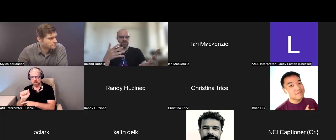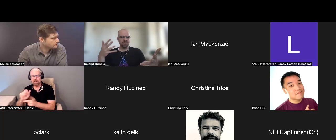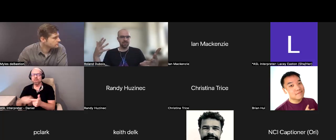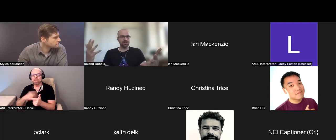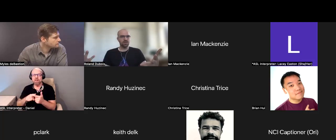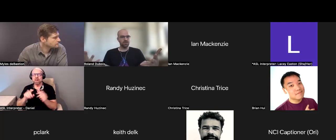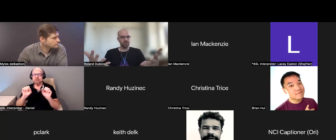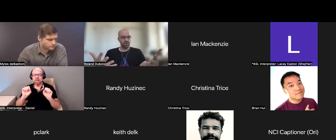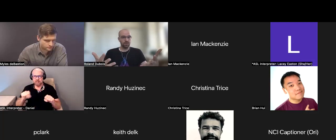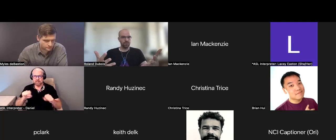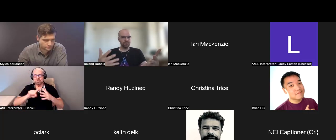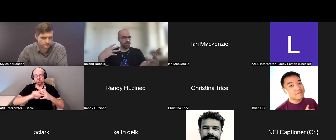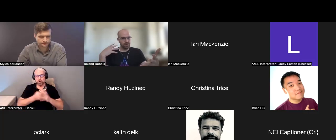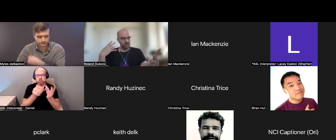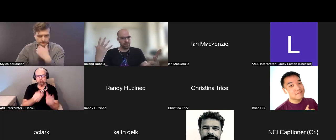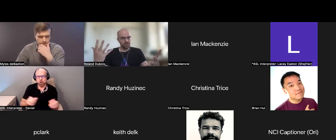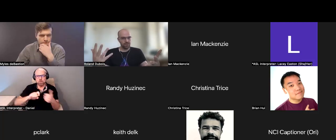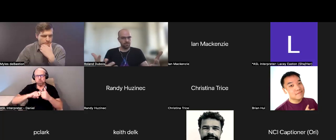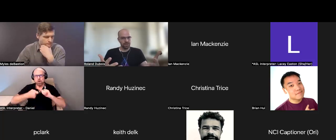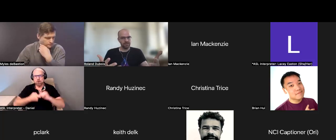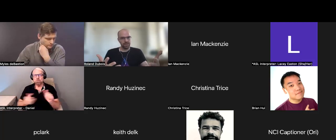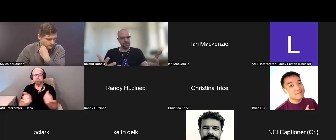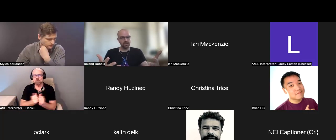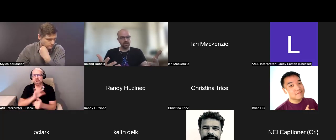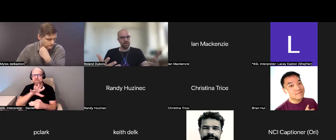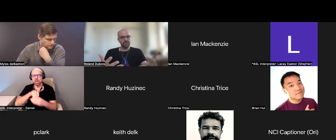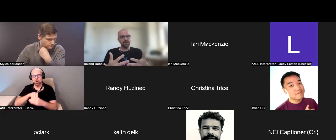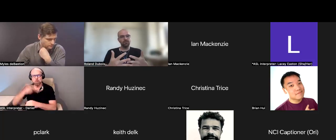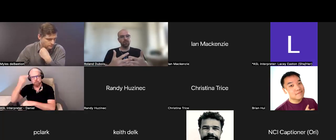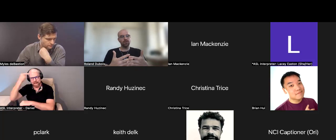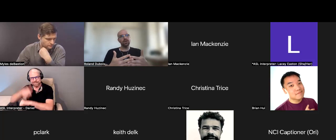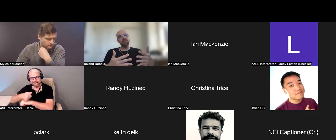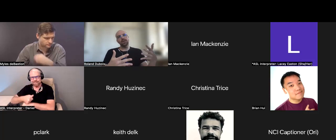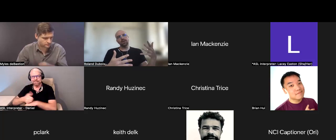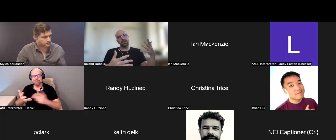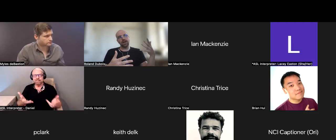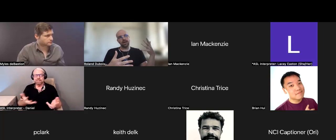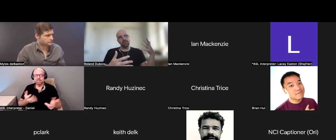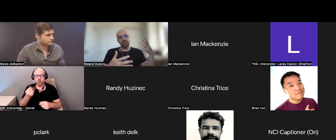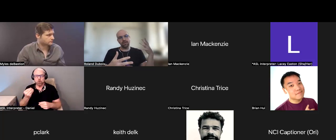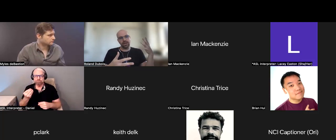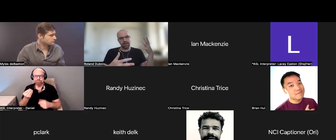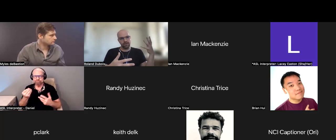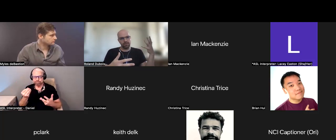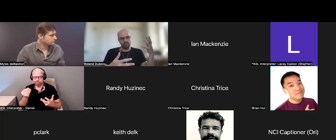start solving problems with the inclusive mindset. So therefore, I would rather have